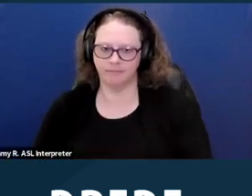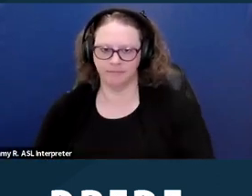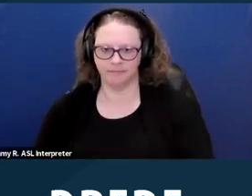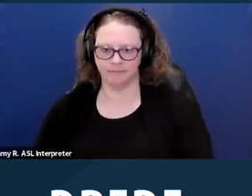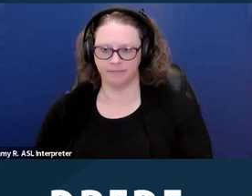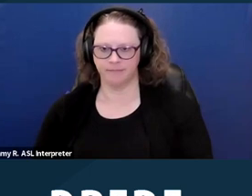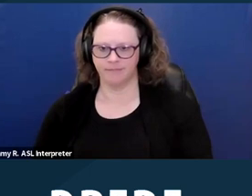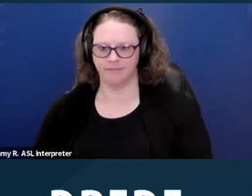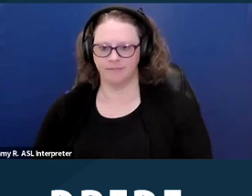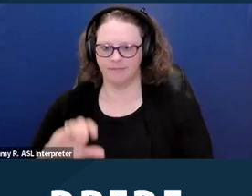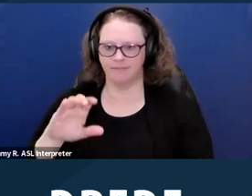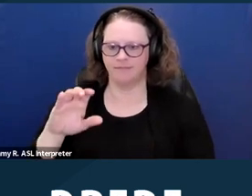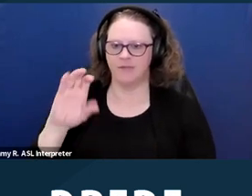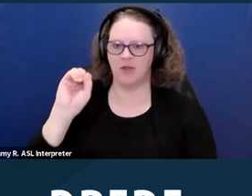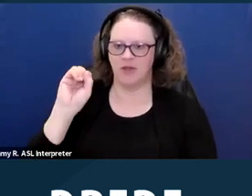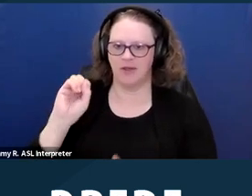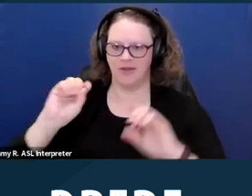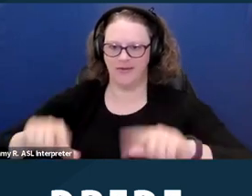All right, I have the next two slides.